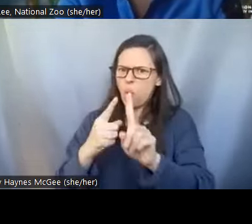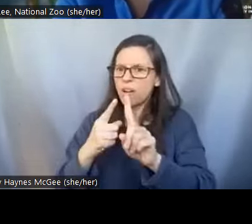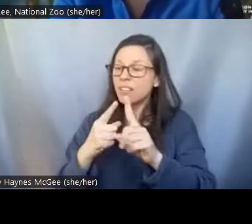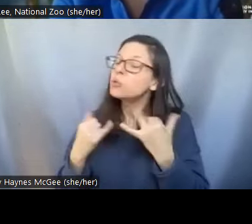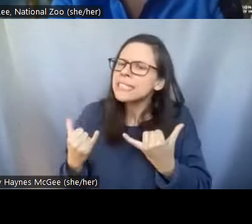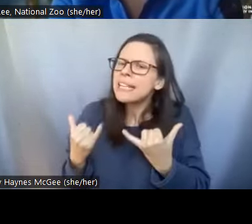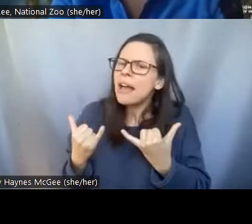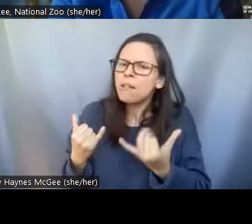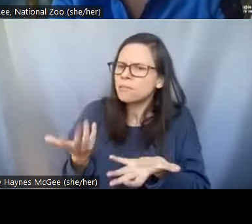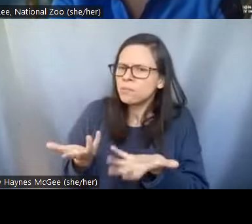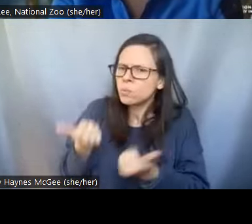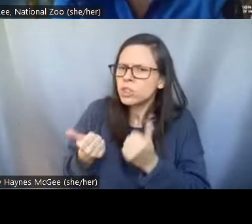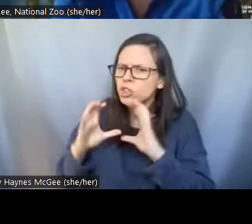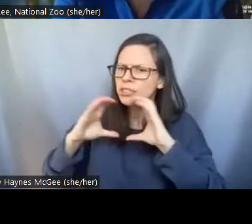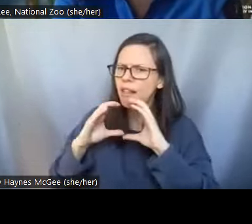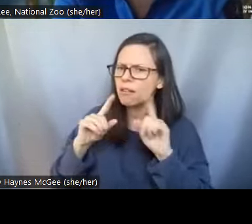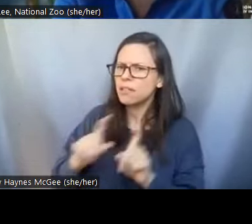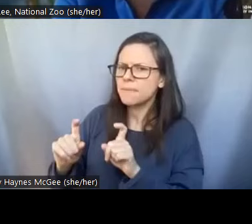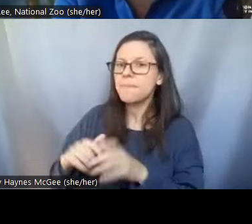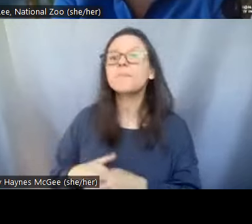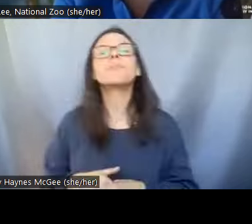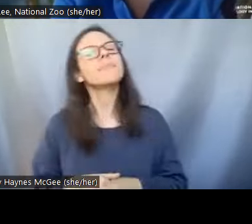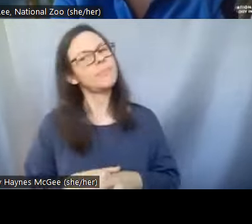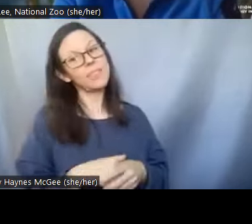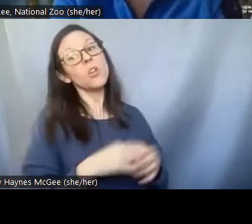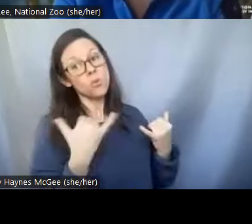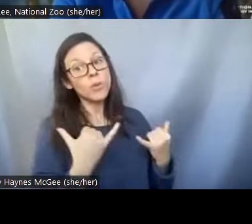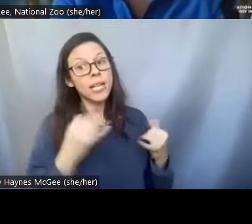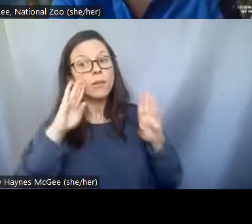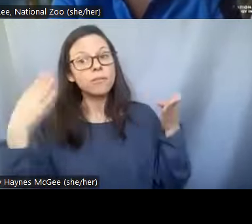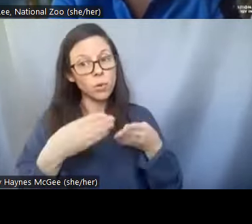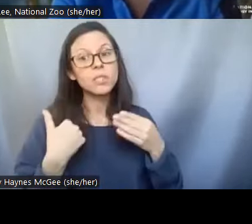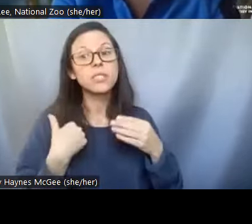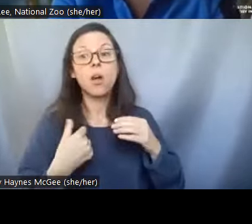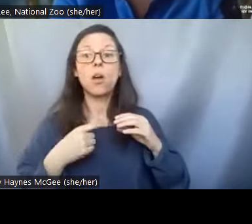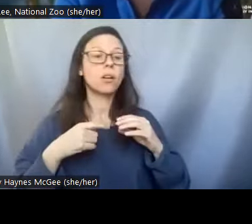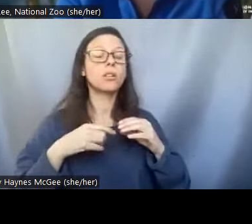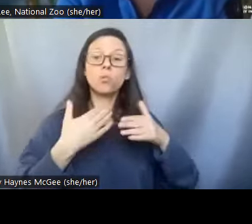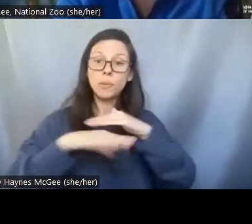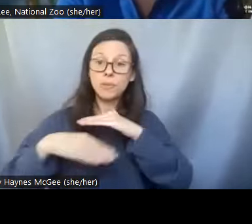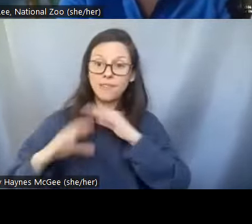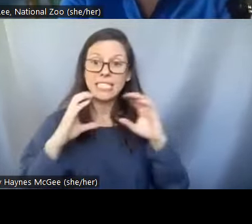Pei-Chih: Right now I am mainly working with reproductive cells. So that's sperm and egg and also reproductive tissues